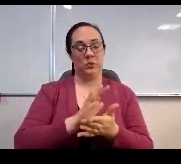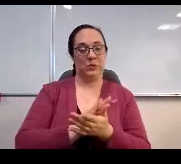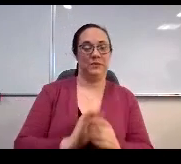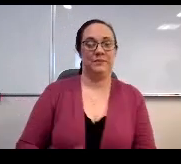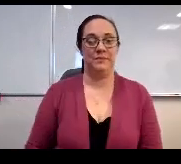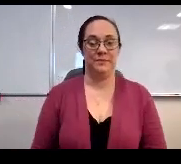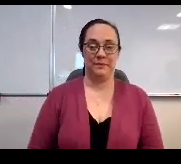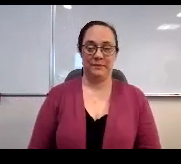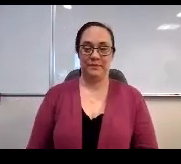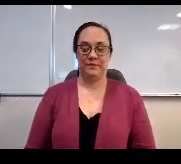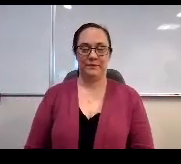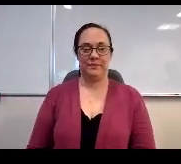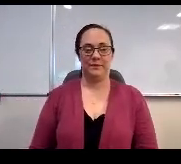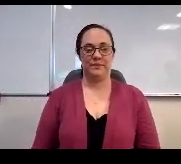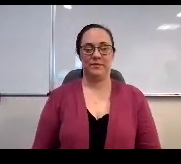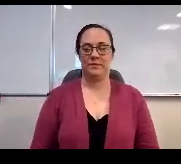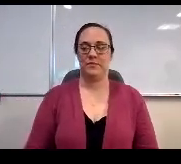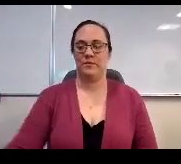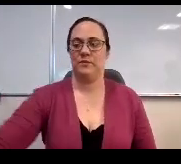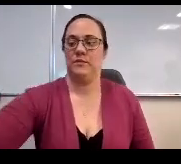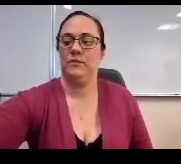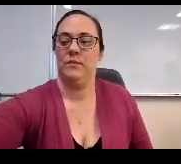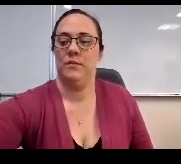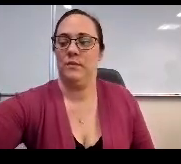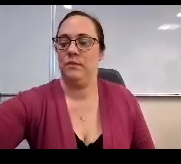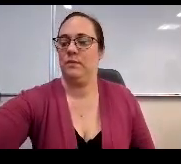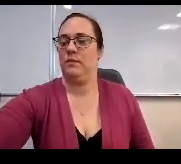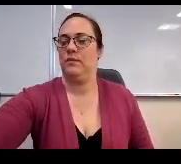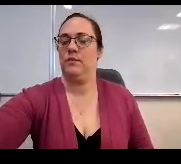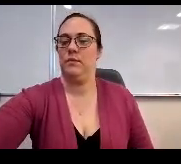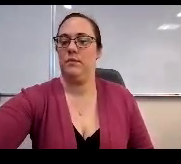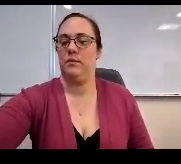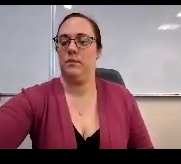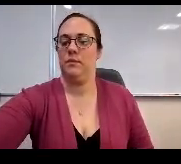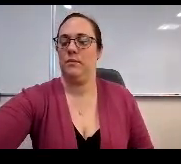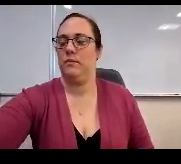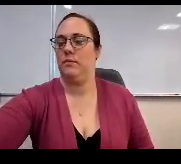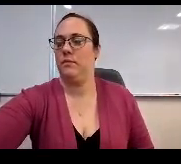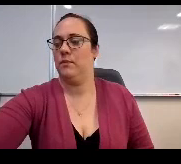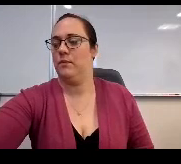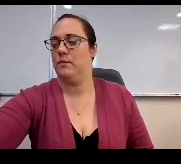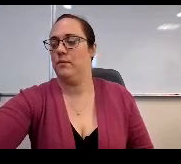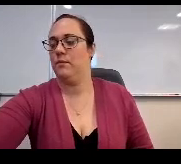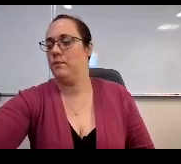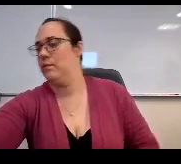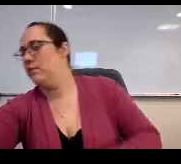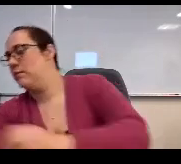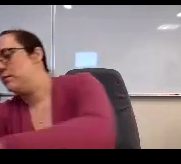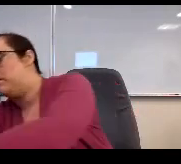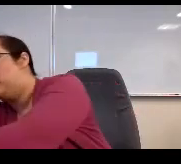Yeah. So so I know that you had a chance to review the full ends 1.2 report,